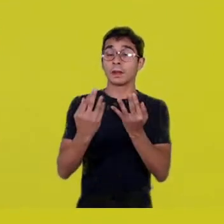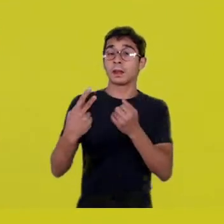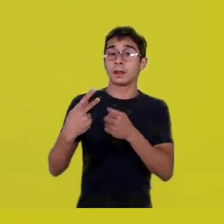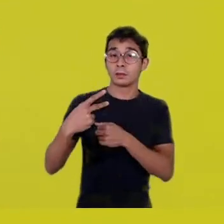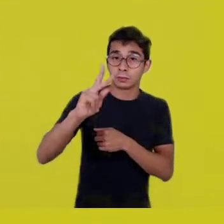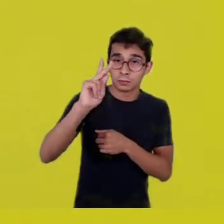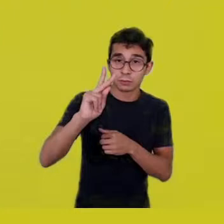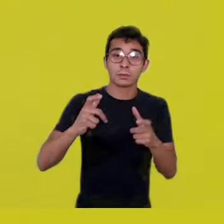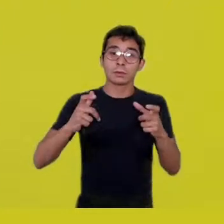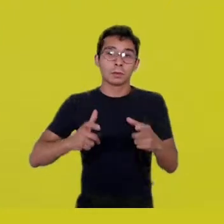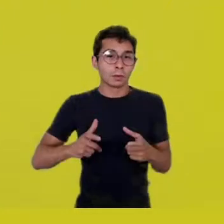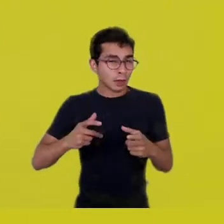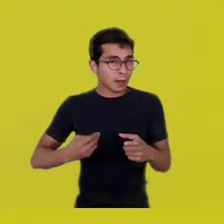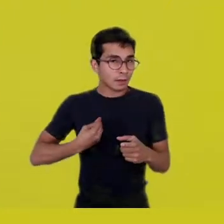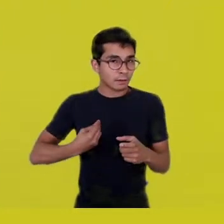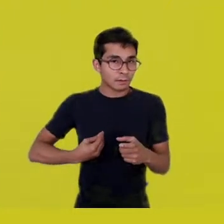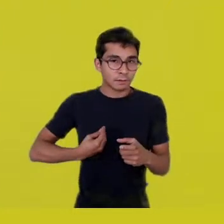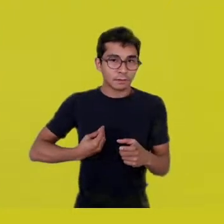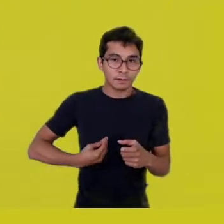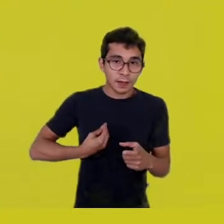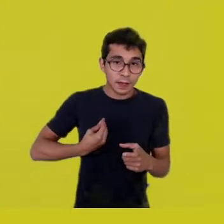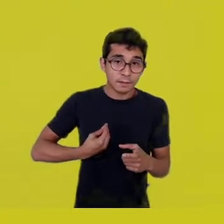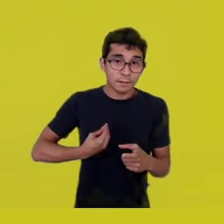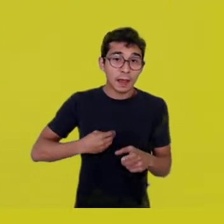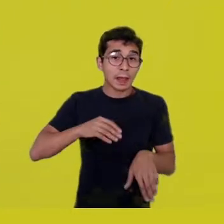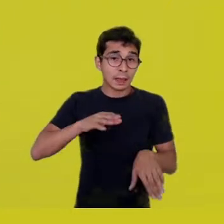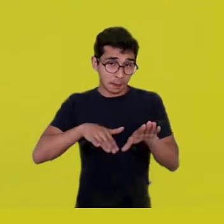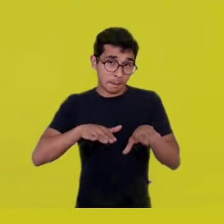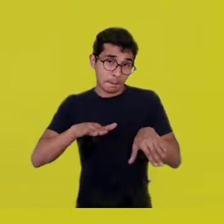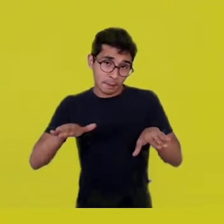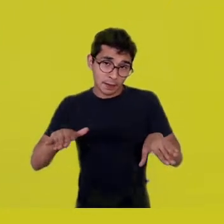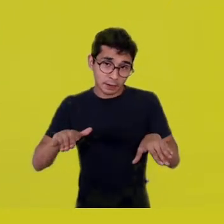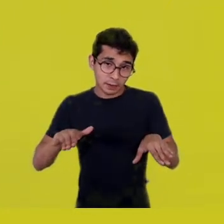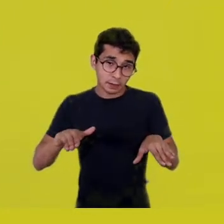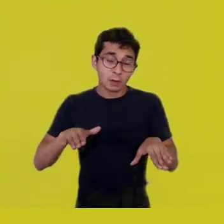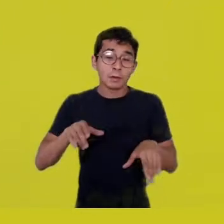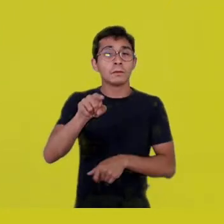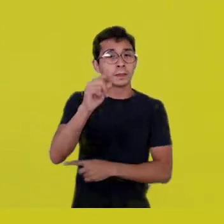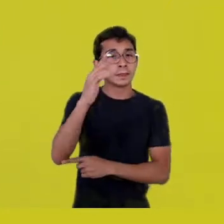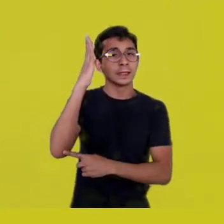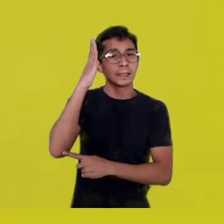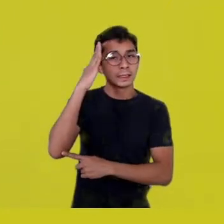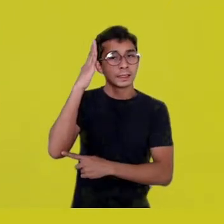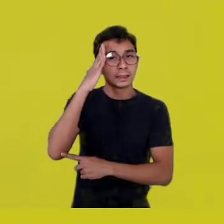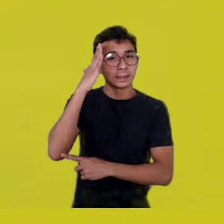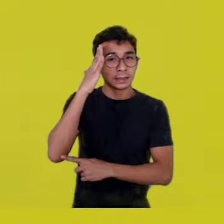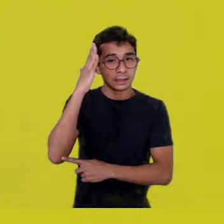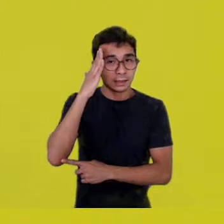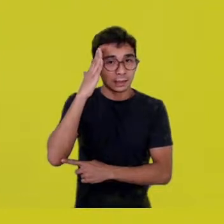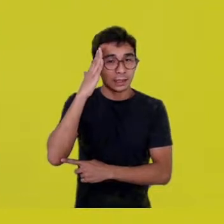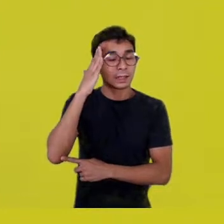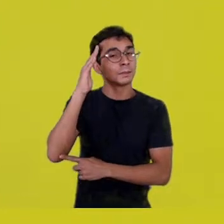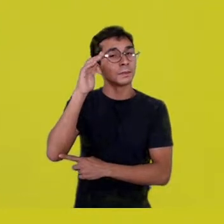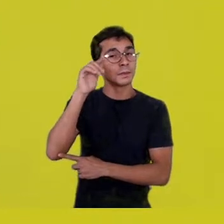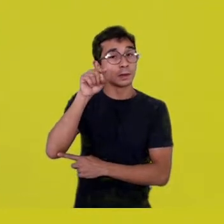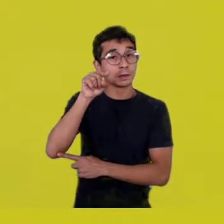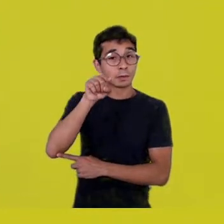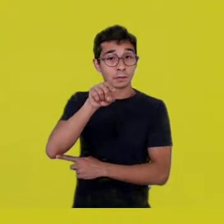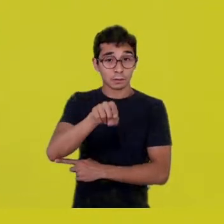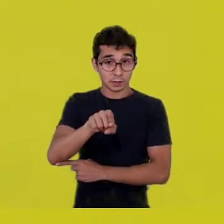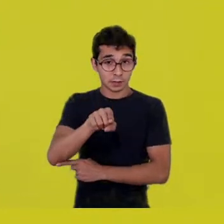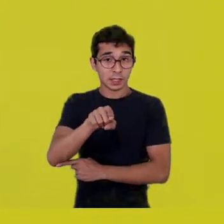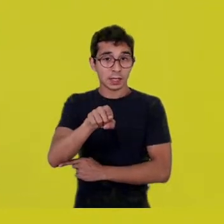you know that you received keys for understanding